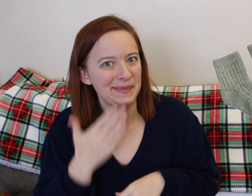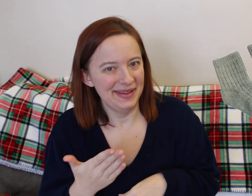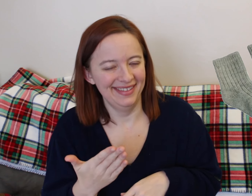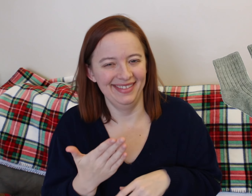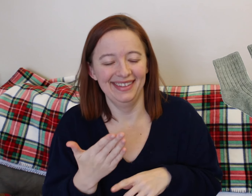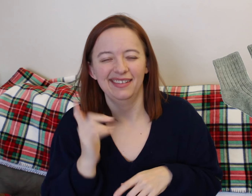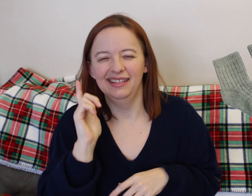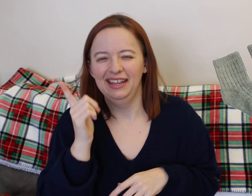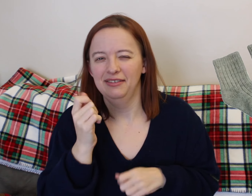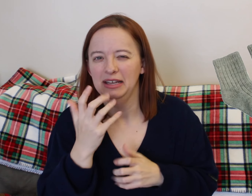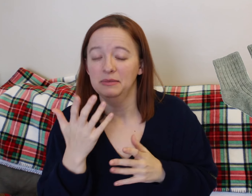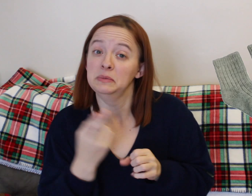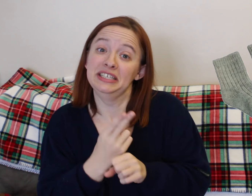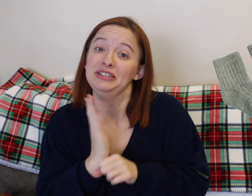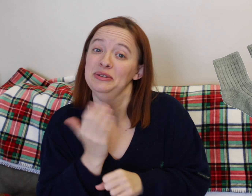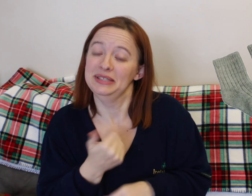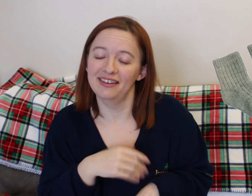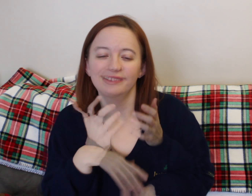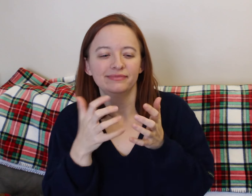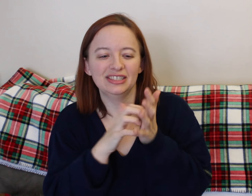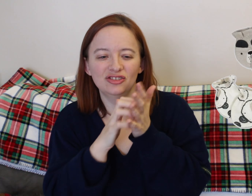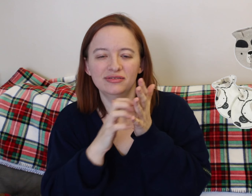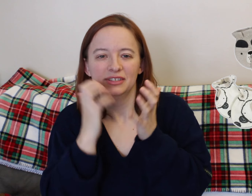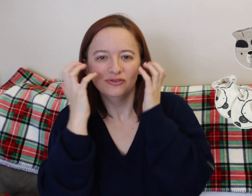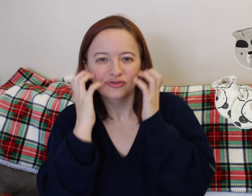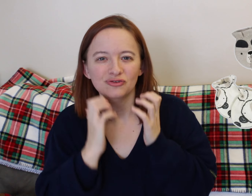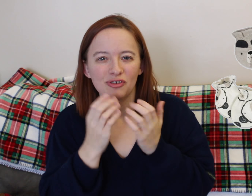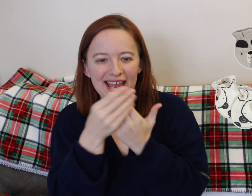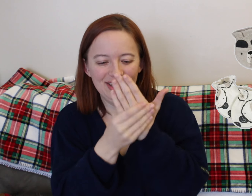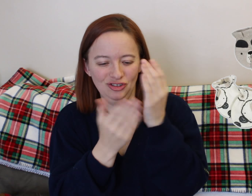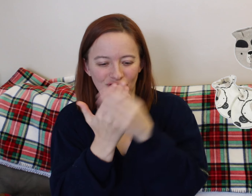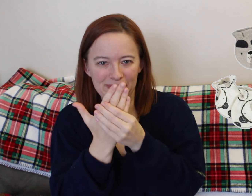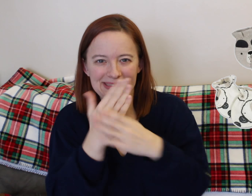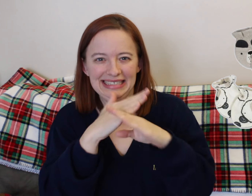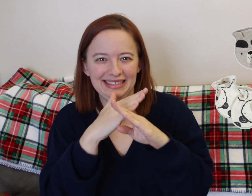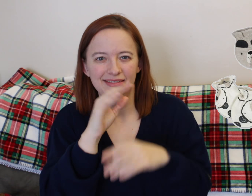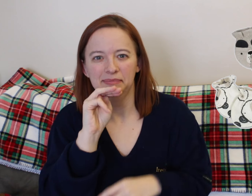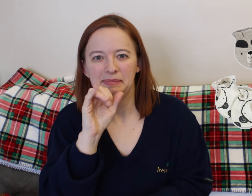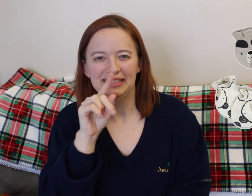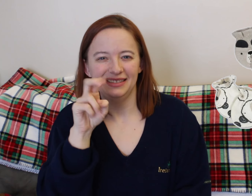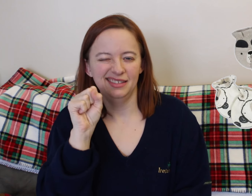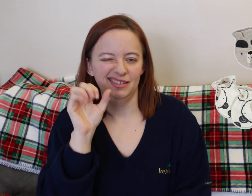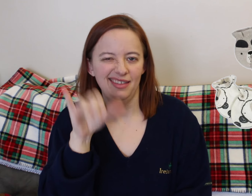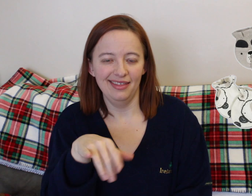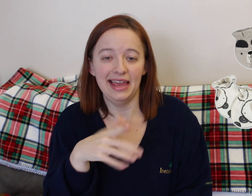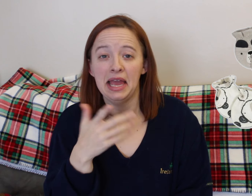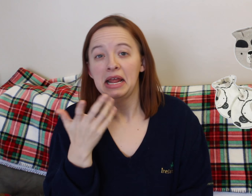Baby socks YEAH! Again it just kind of depends if they are born in the warm seasons then you don't need them. But if it's cold, yes.